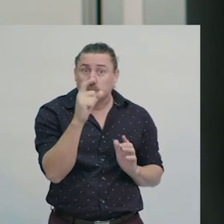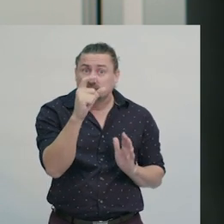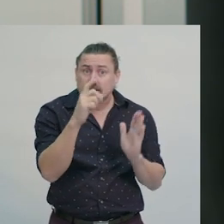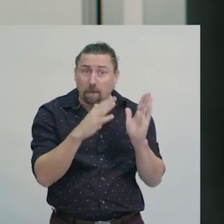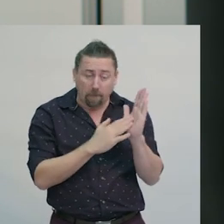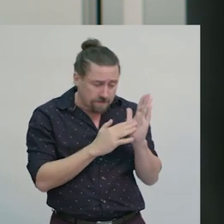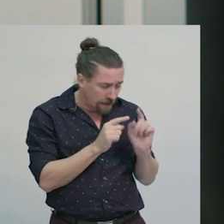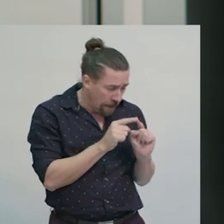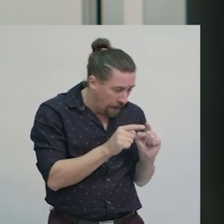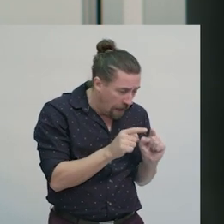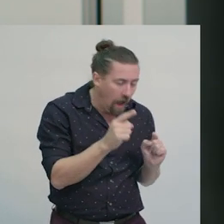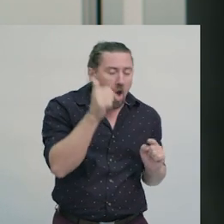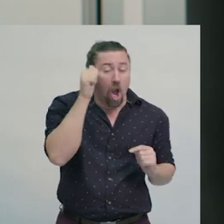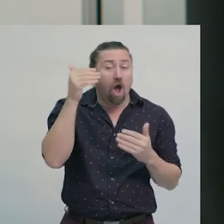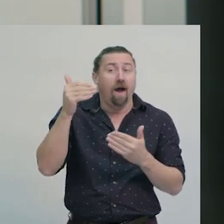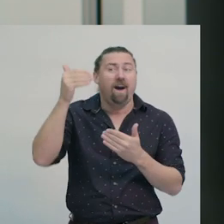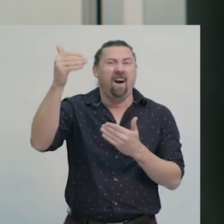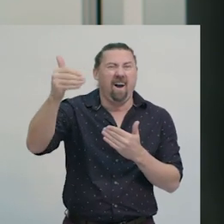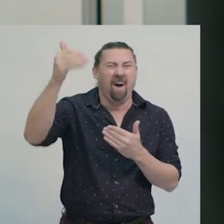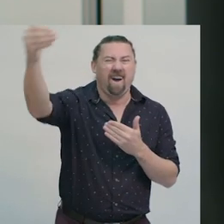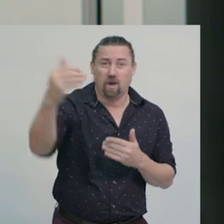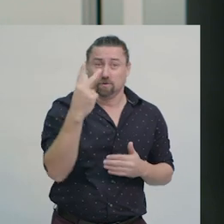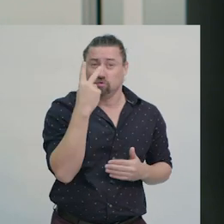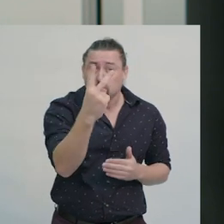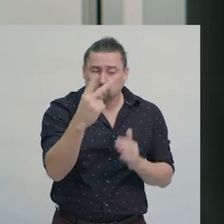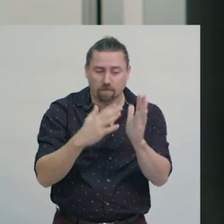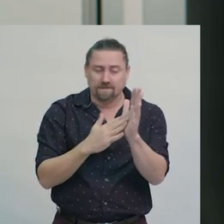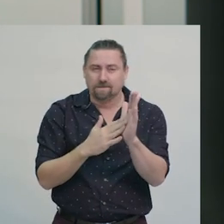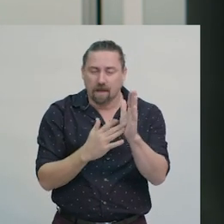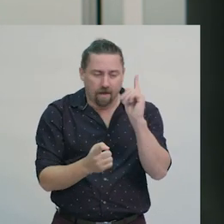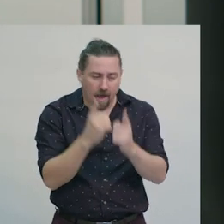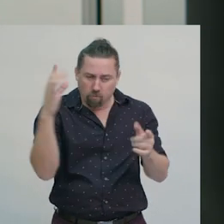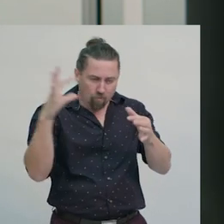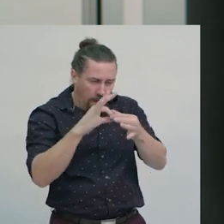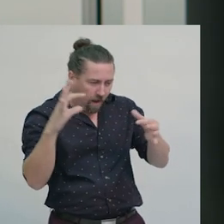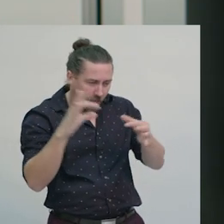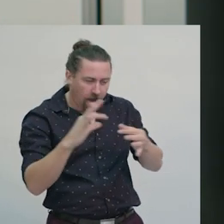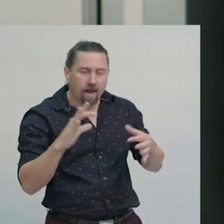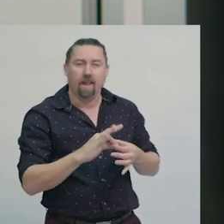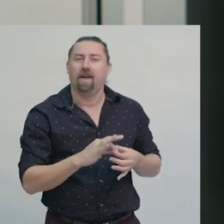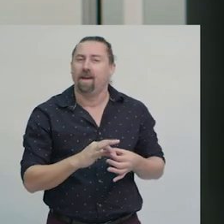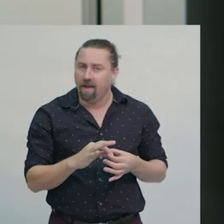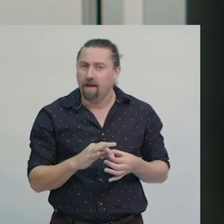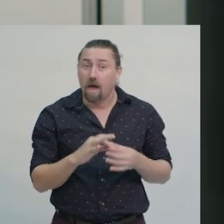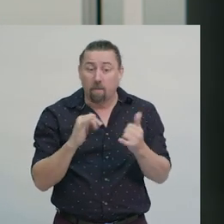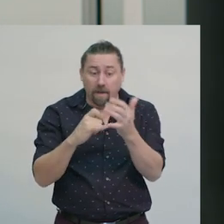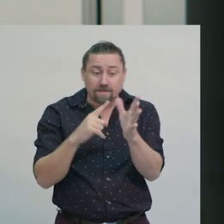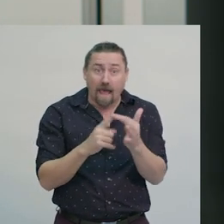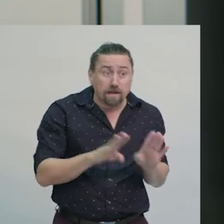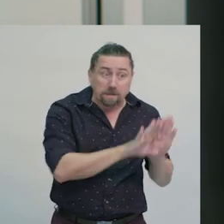then that is equal to 2m at actual size, and so on. Different maps use different scales.